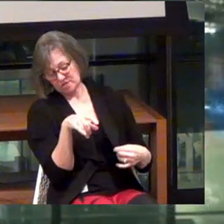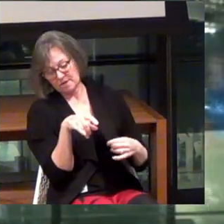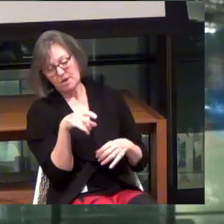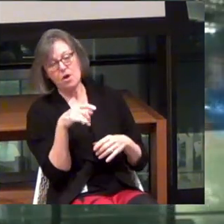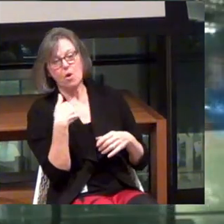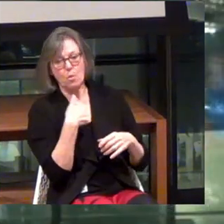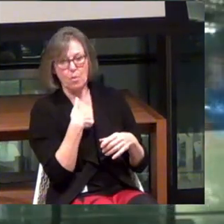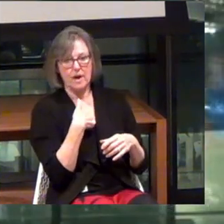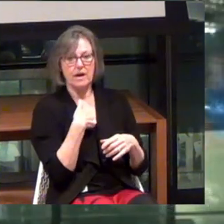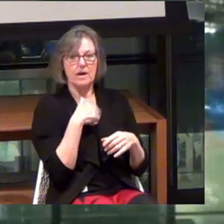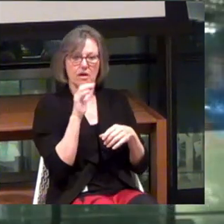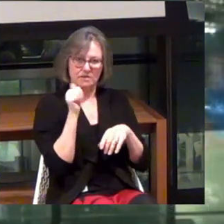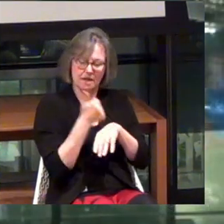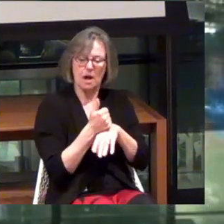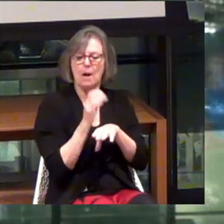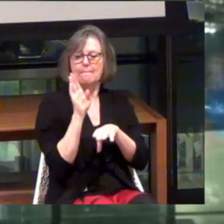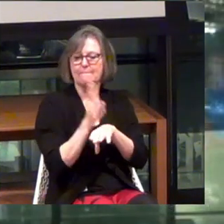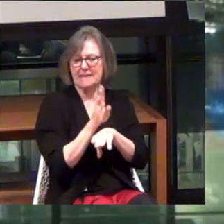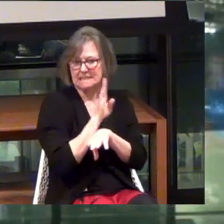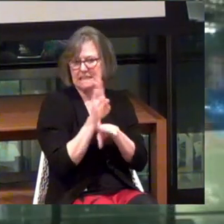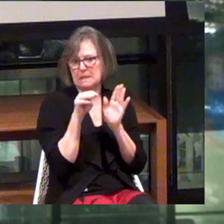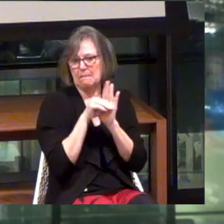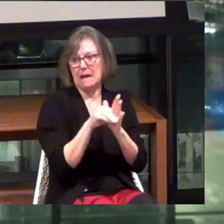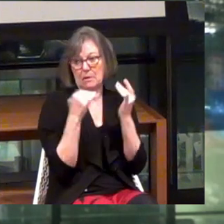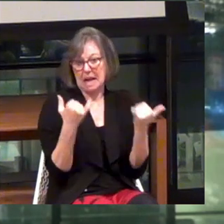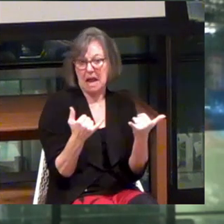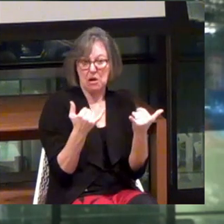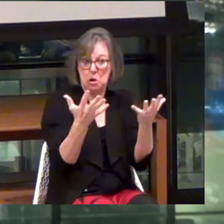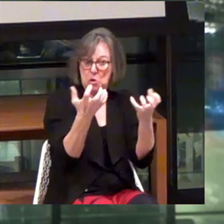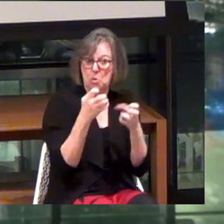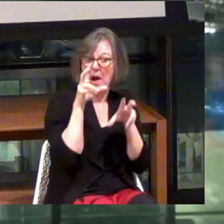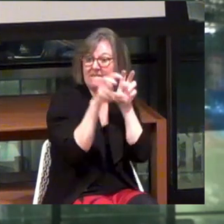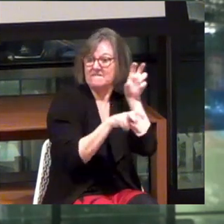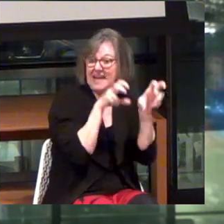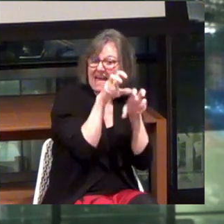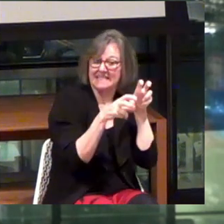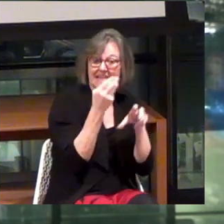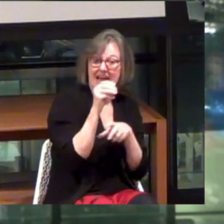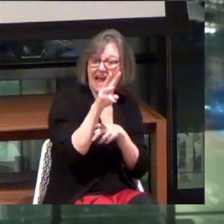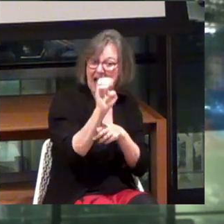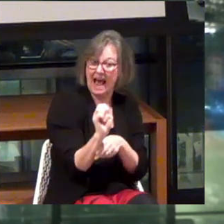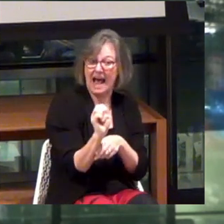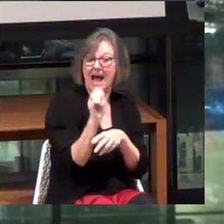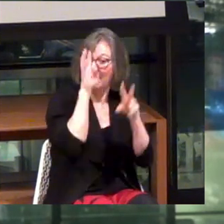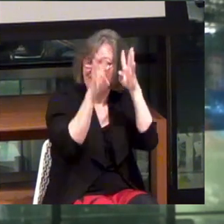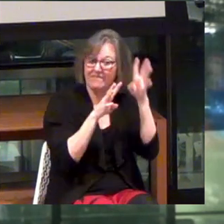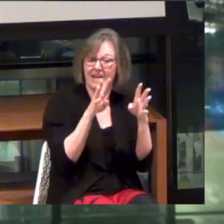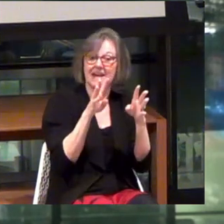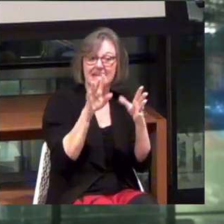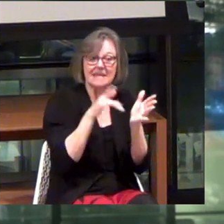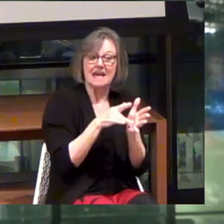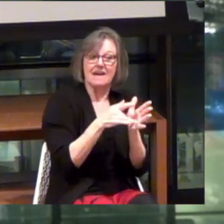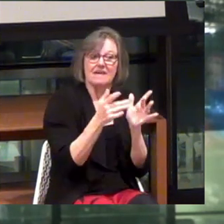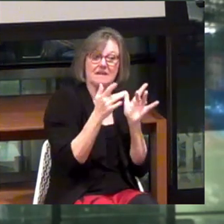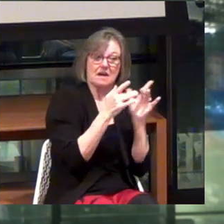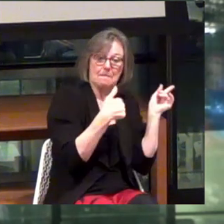We are putting together our business model right now. And if you would like to invest in the Howe Innovation Center, please find me or Natalie